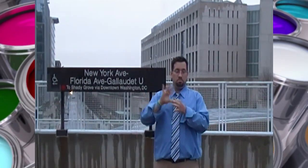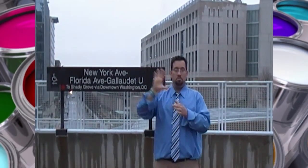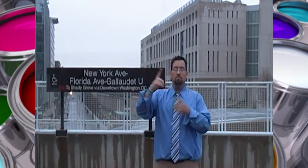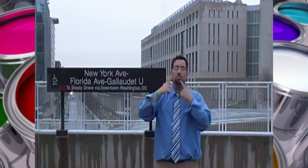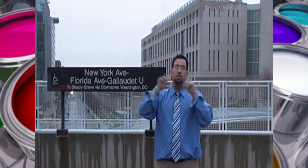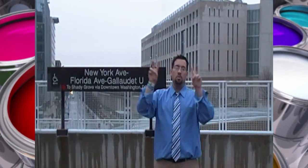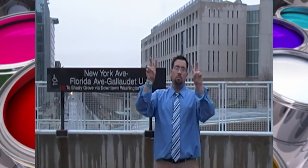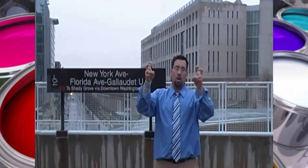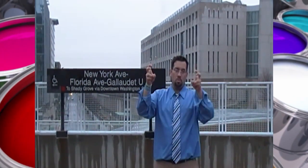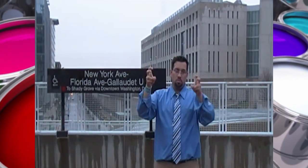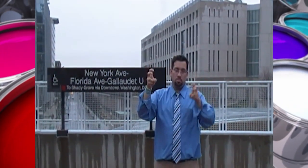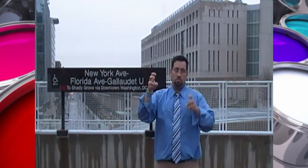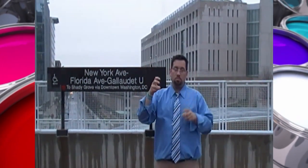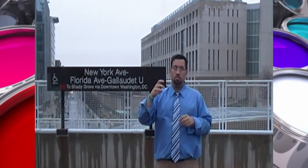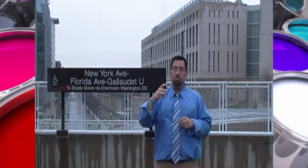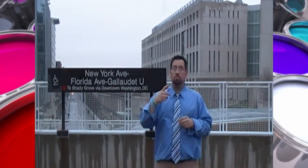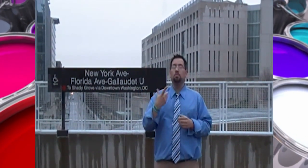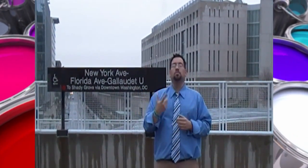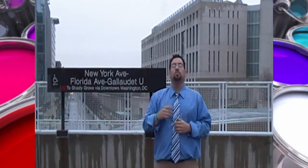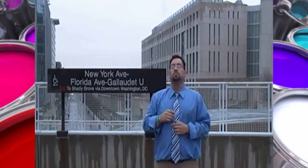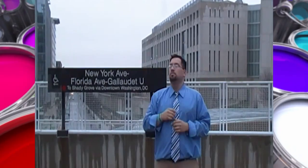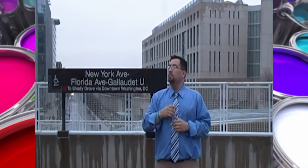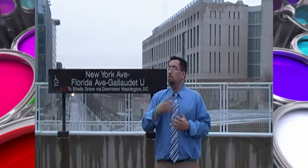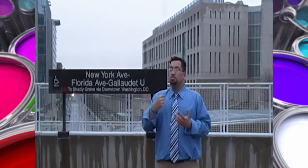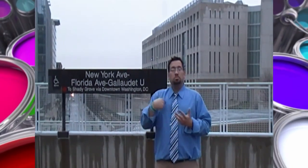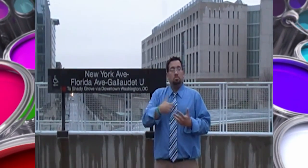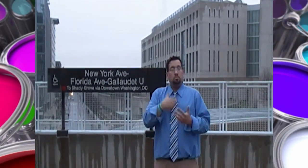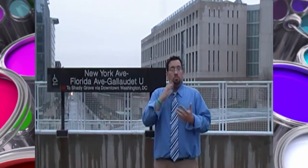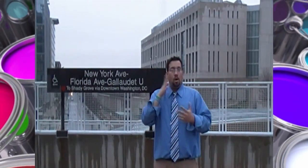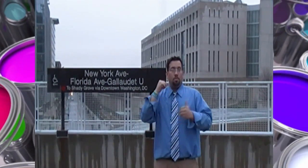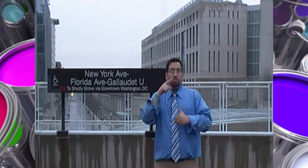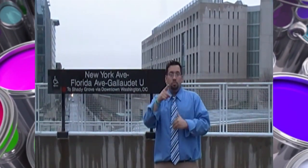hear from you. And just like I. King Jordan had said, a deaf person can do anything a